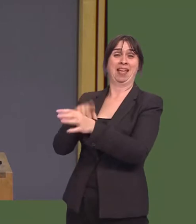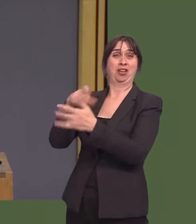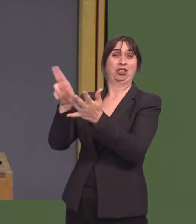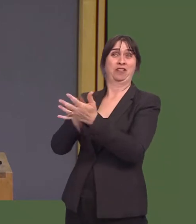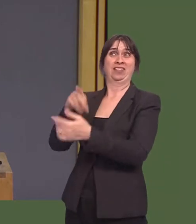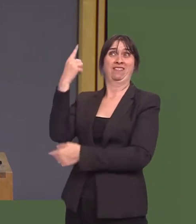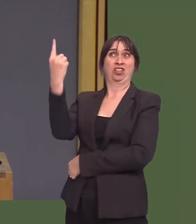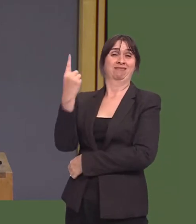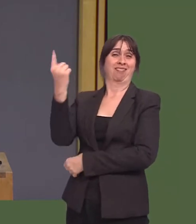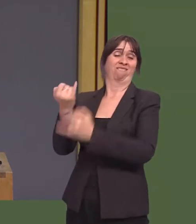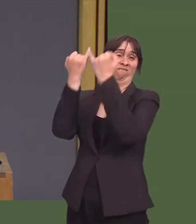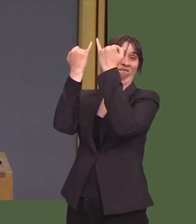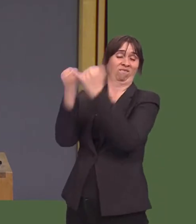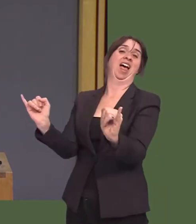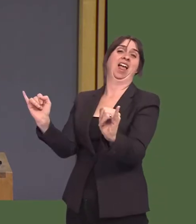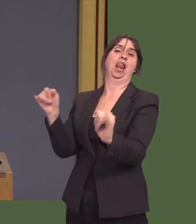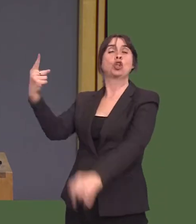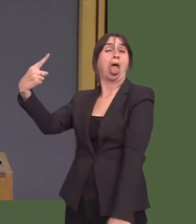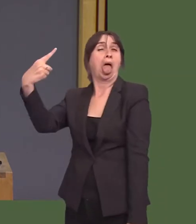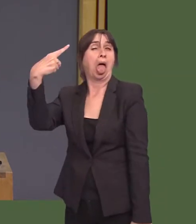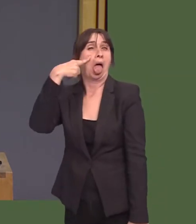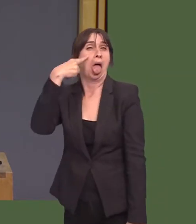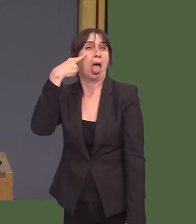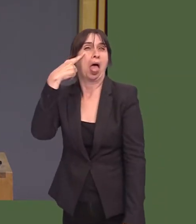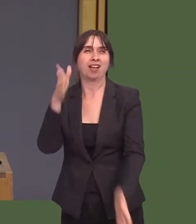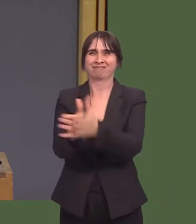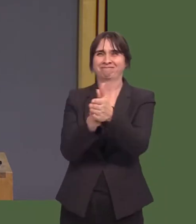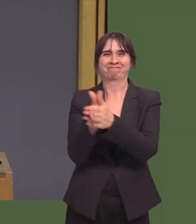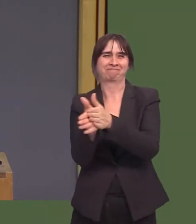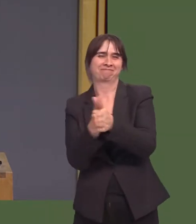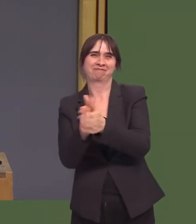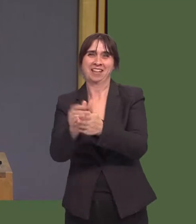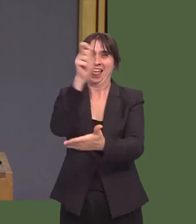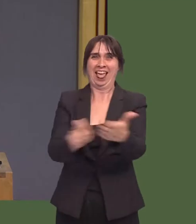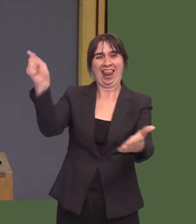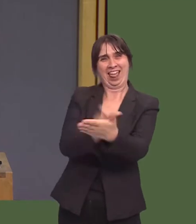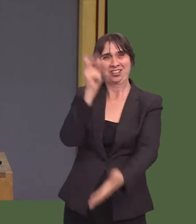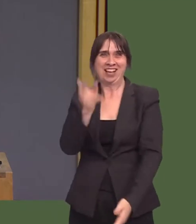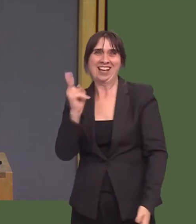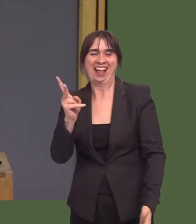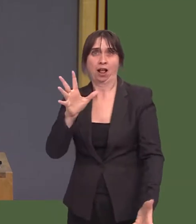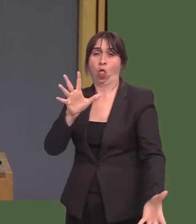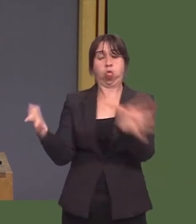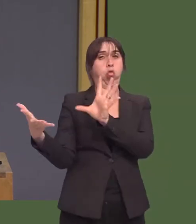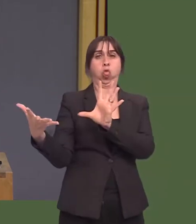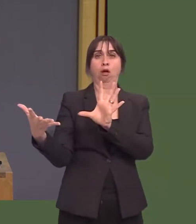gamble has thrown the whole Brexit negotiating process into confusion, perhaps exacerbated